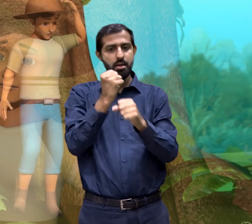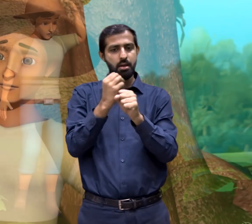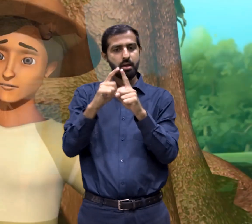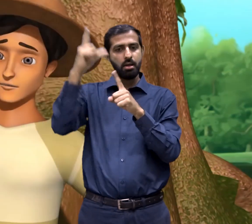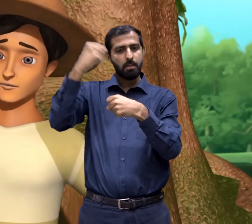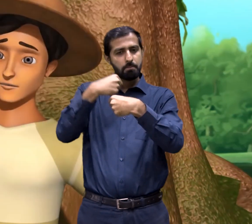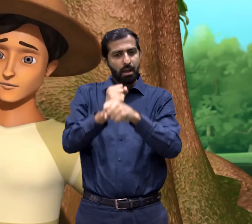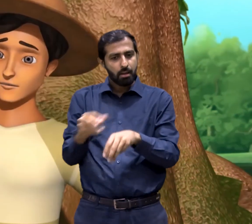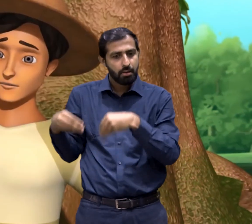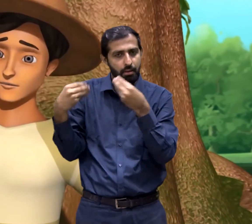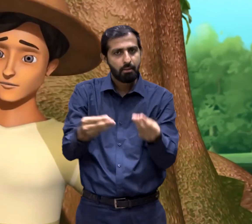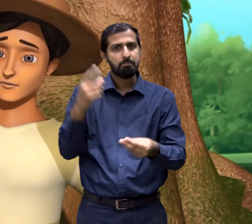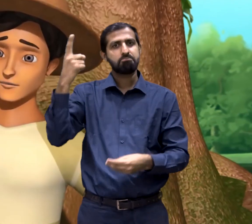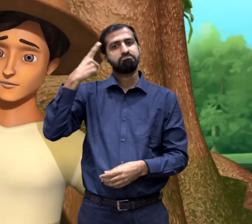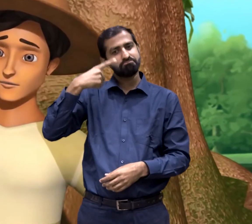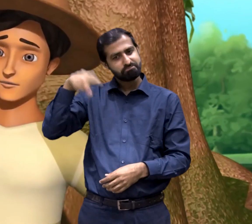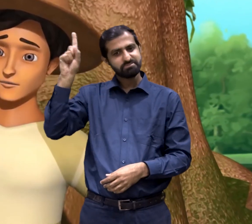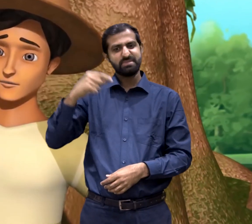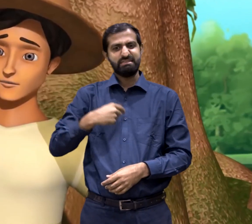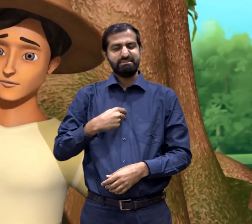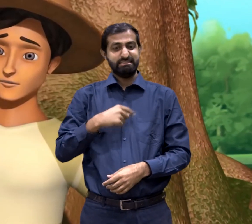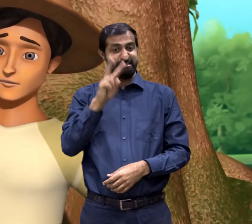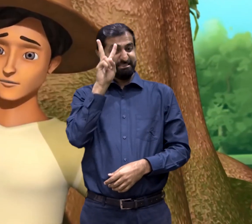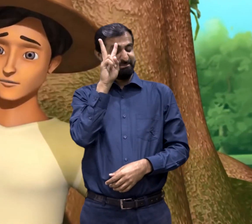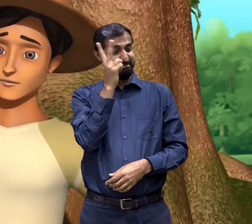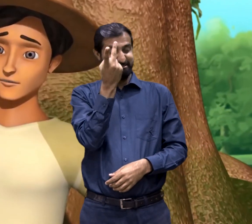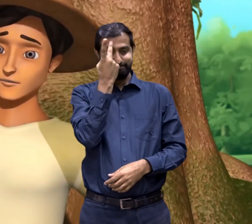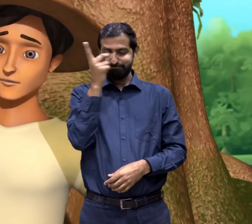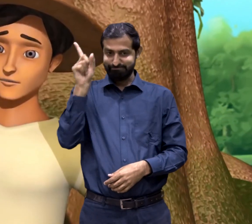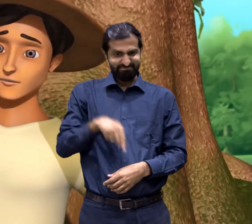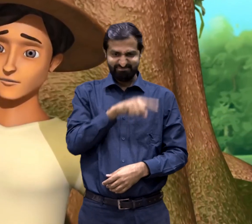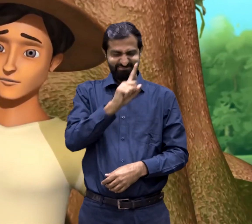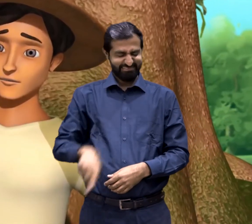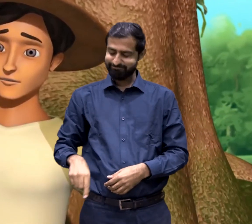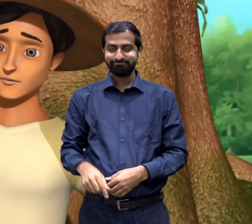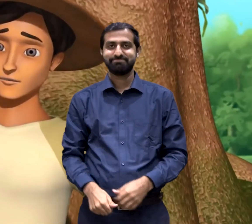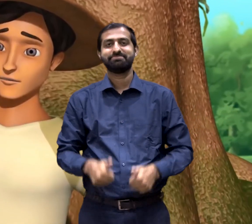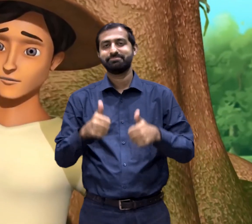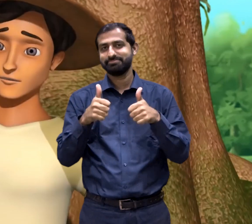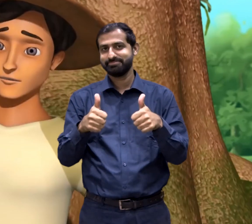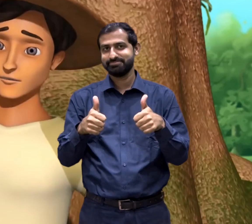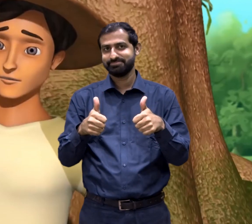pumpkin had fallen on me I would have been crushed. It means there is a reason why every creation is the way it is!